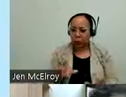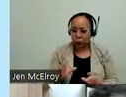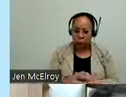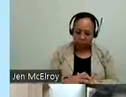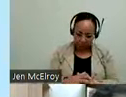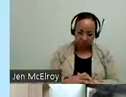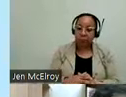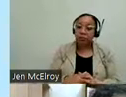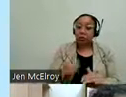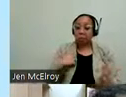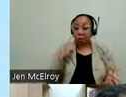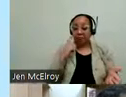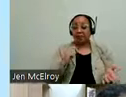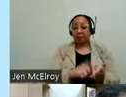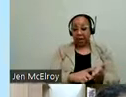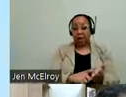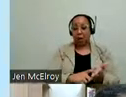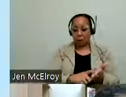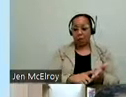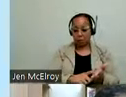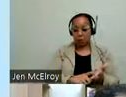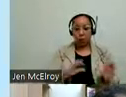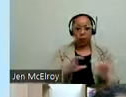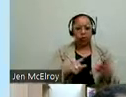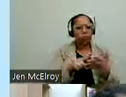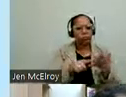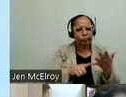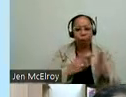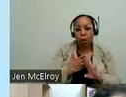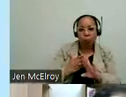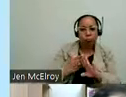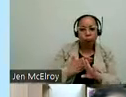we found was that we could do outreach prepermit reviews, but then there was